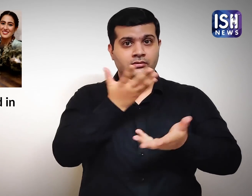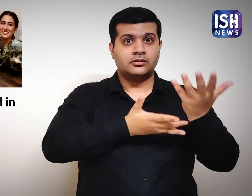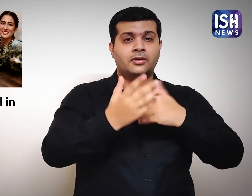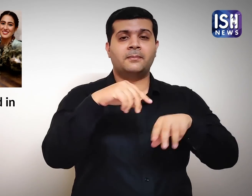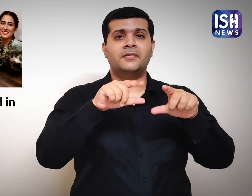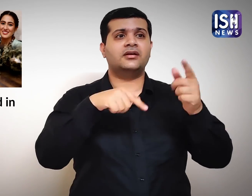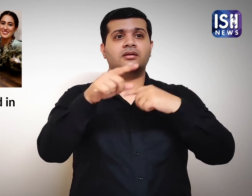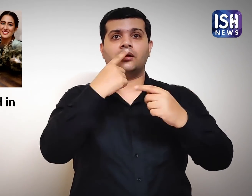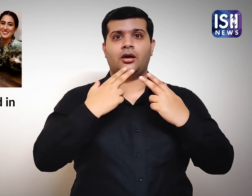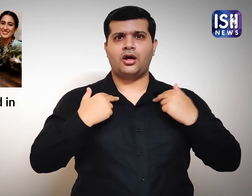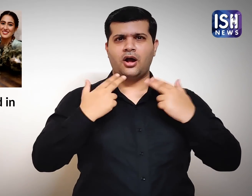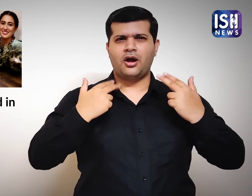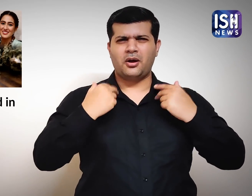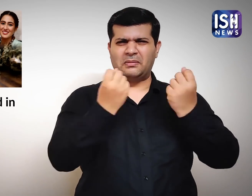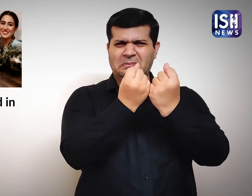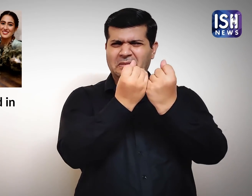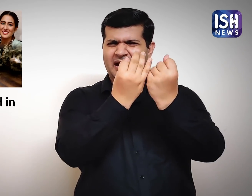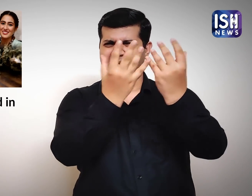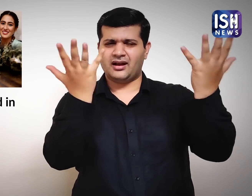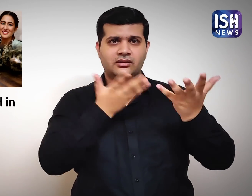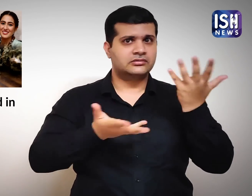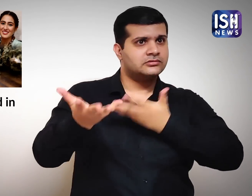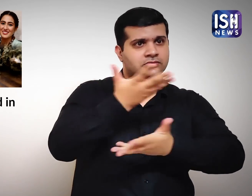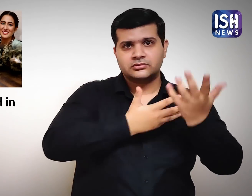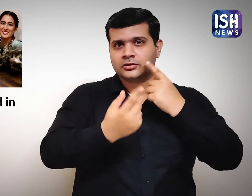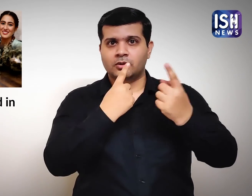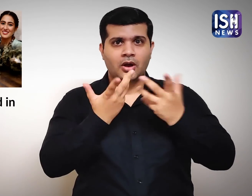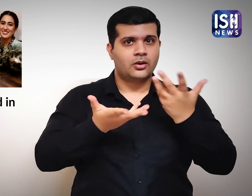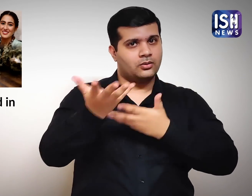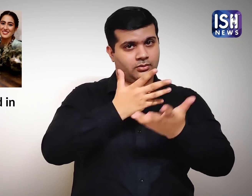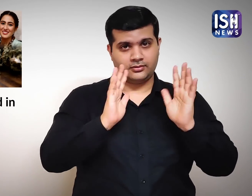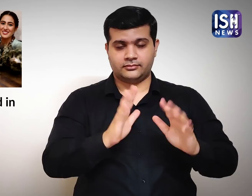The meeting was with her army of lawyers.